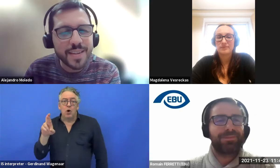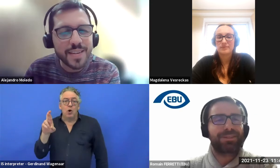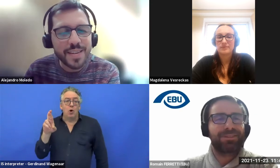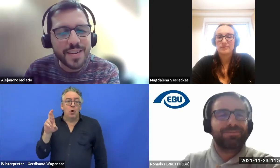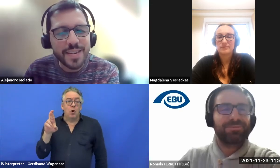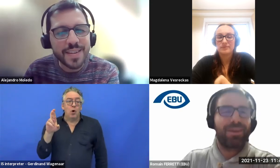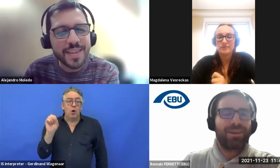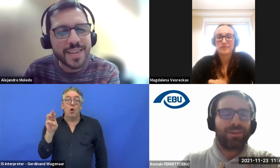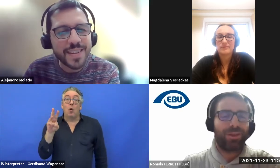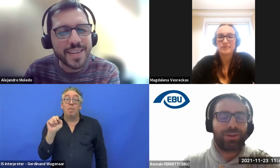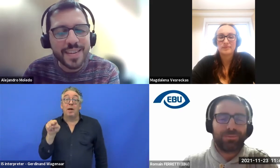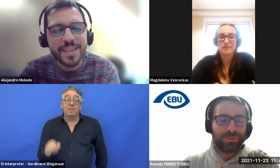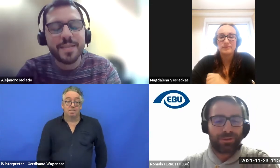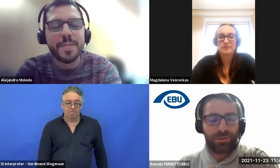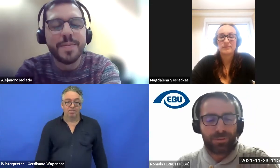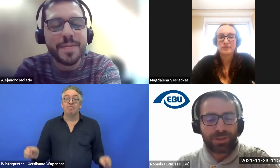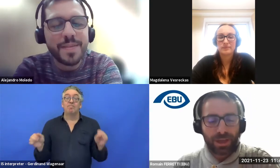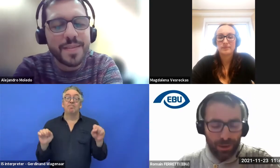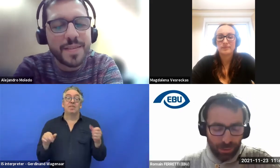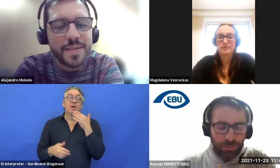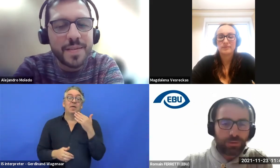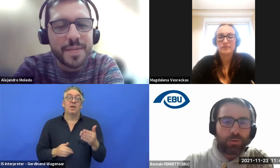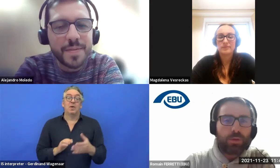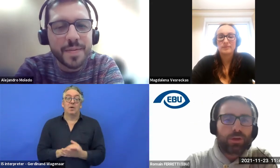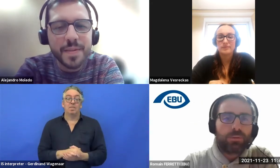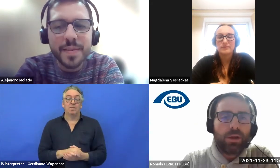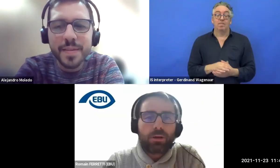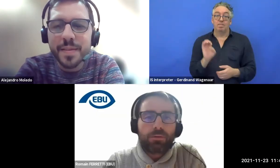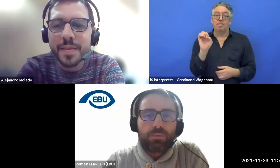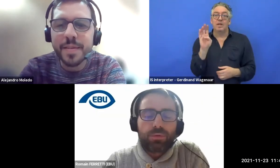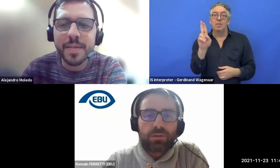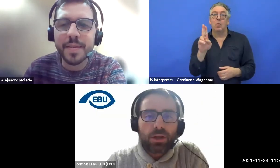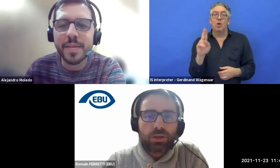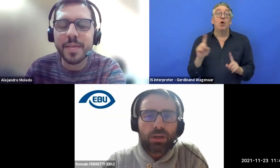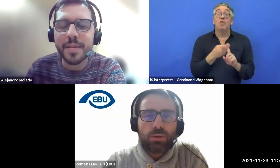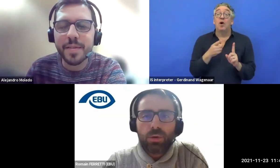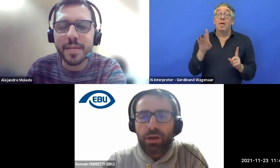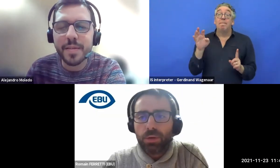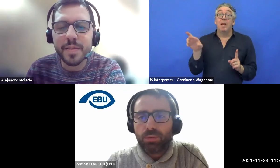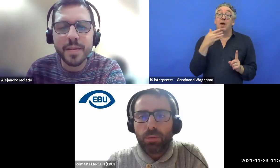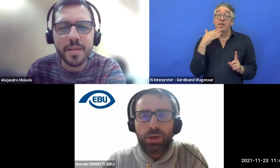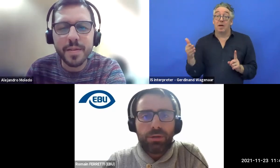Yes. Thank you, Pilar, for the presentation. Can you hear me properly?